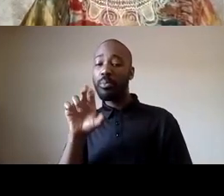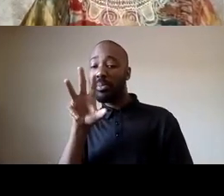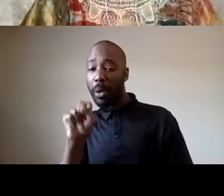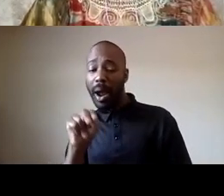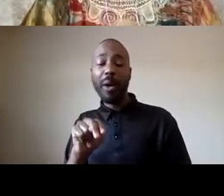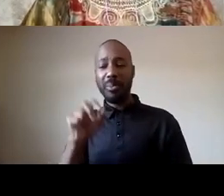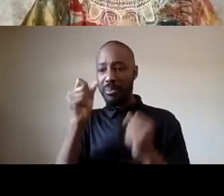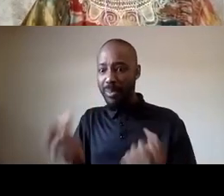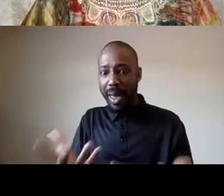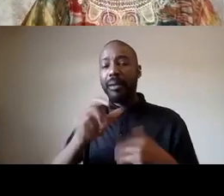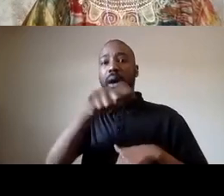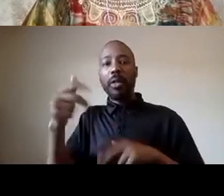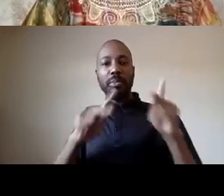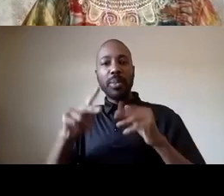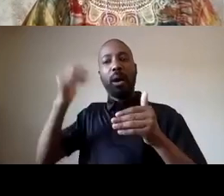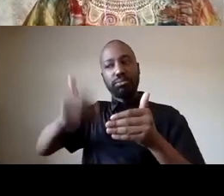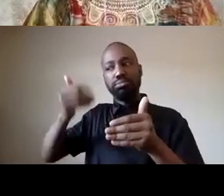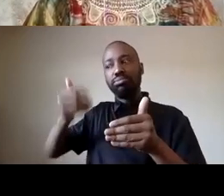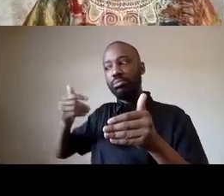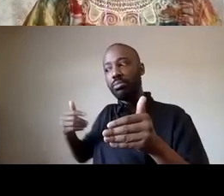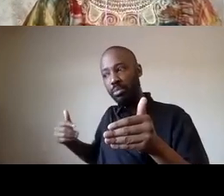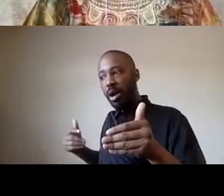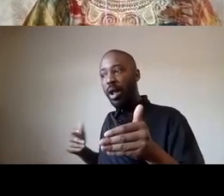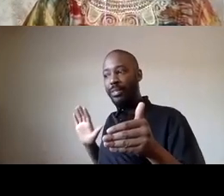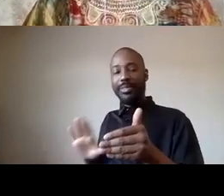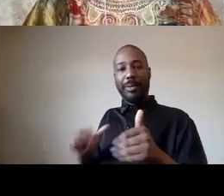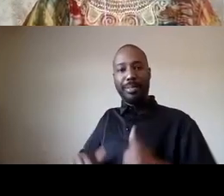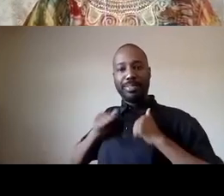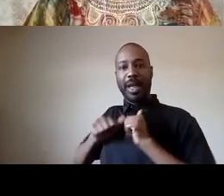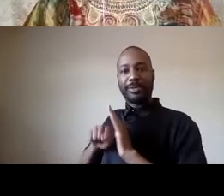been stolen before trayvon but the struggle has to be